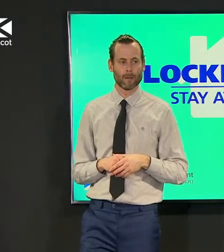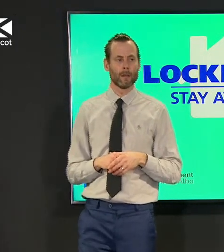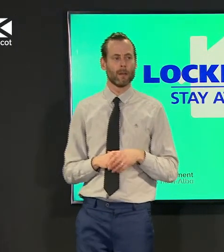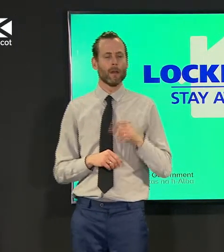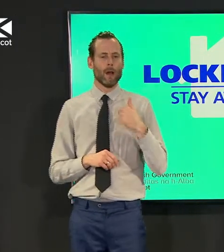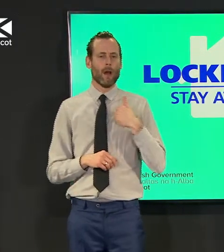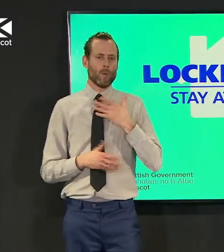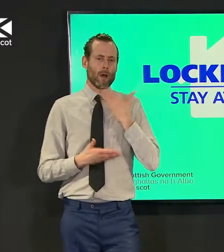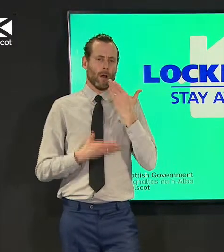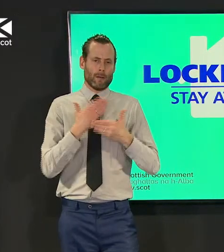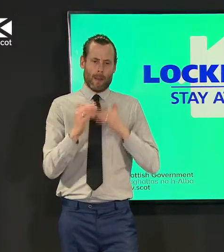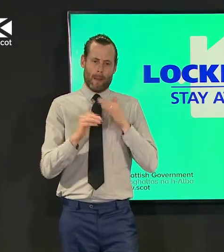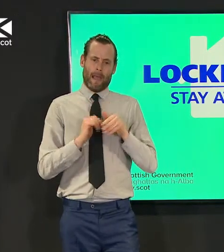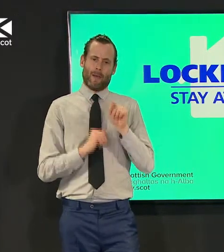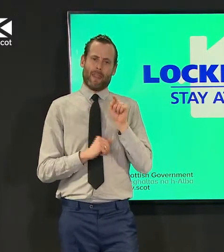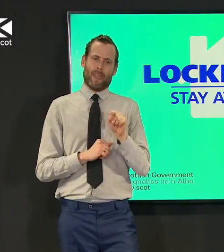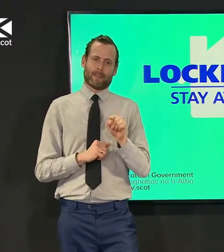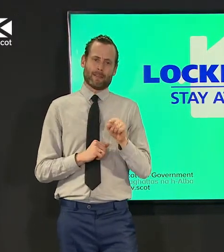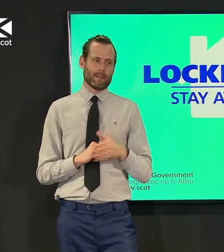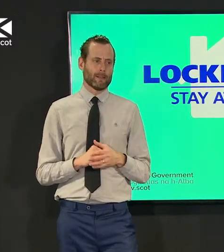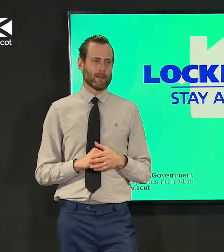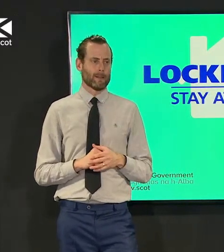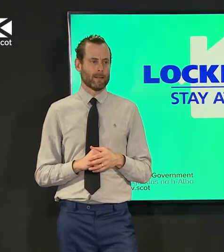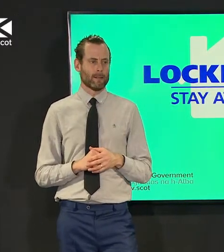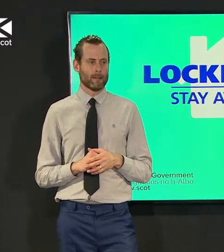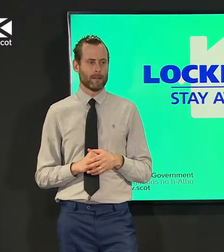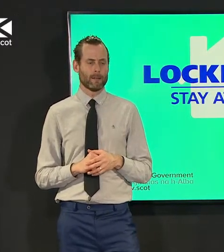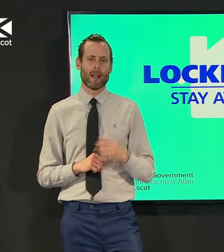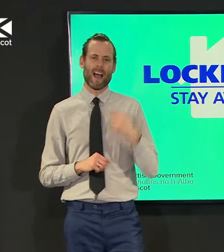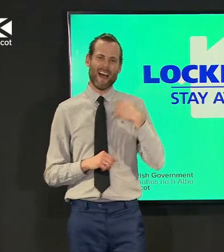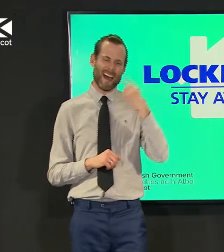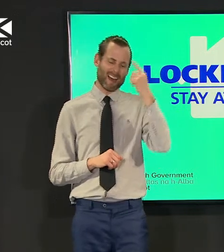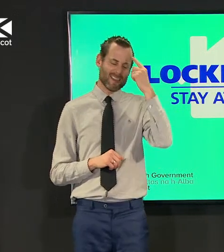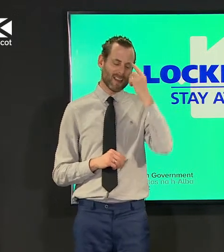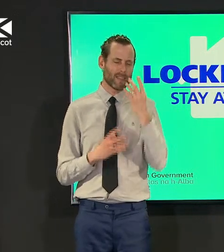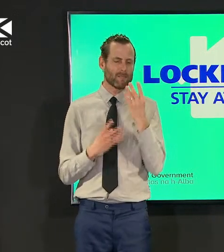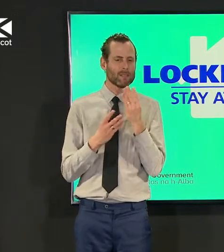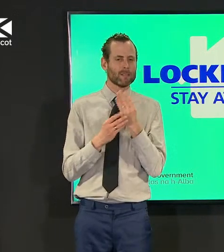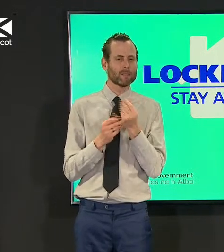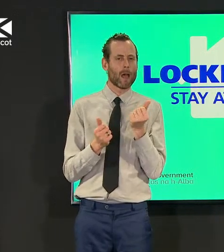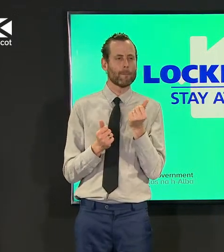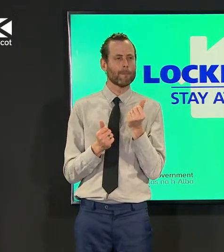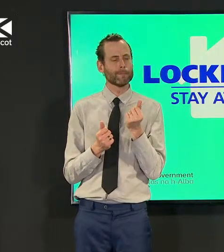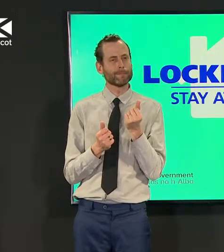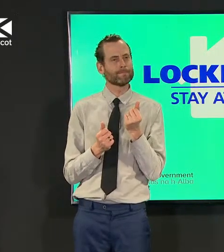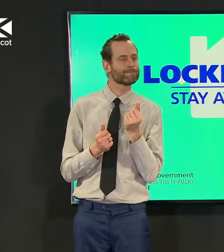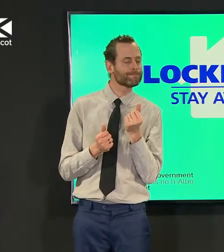because i i think there's there's a a couple of false choices in there uh and then i asked jason